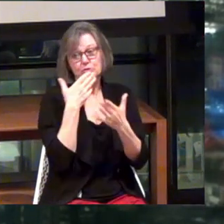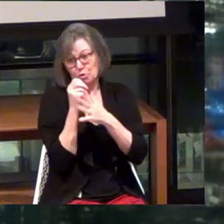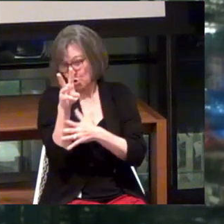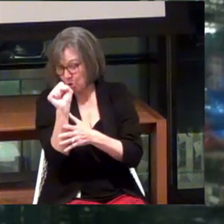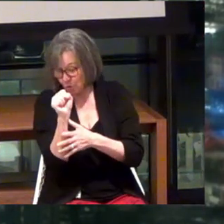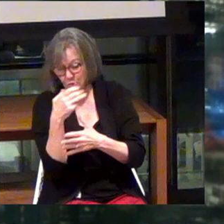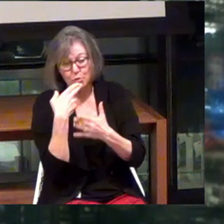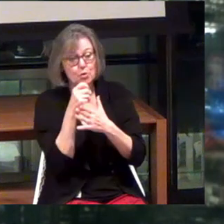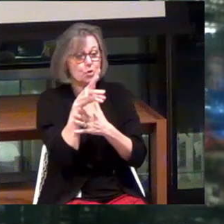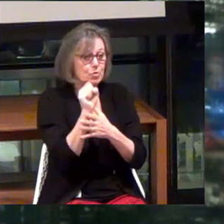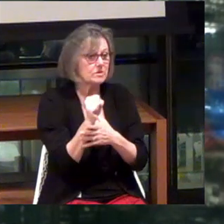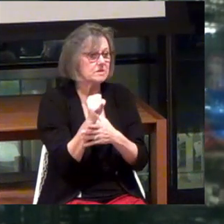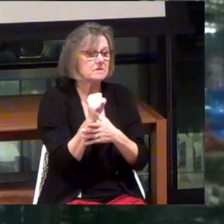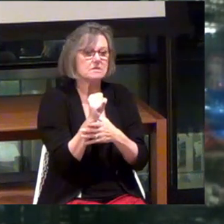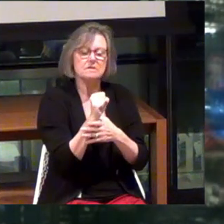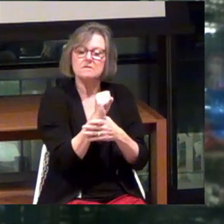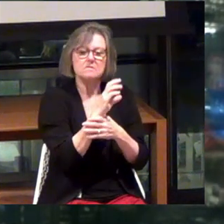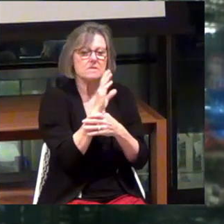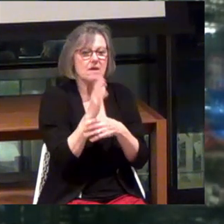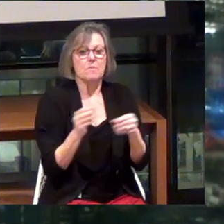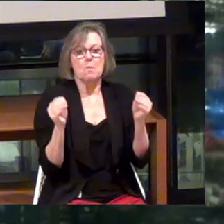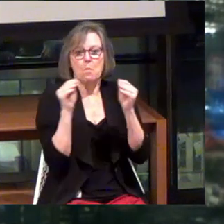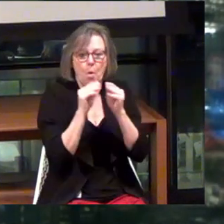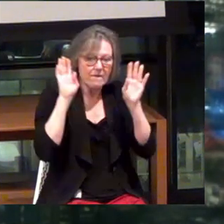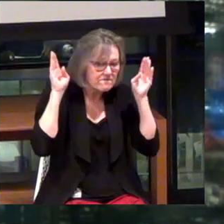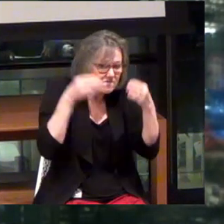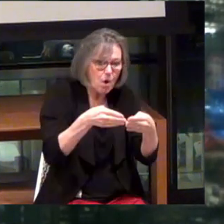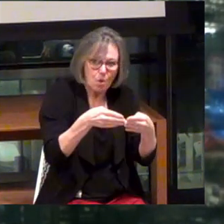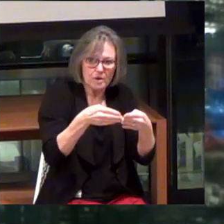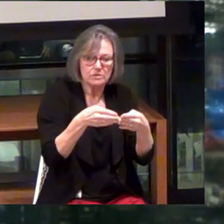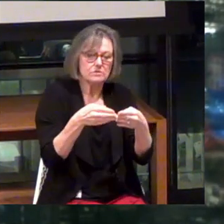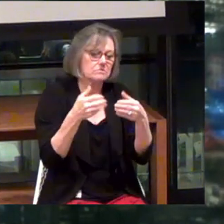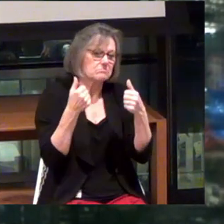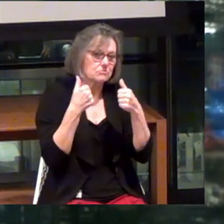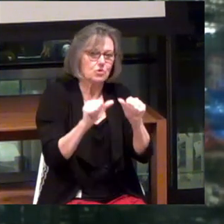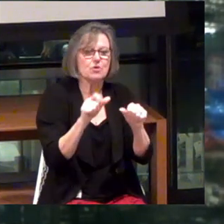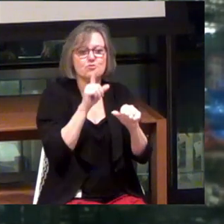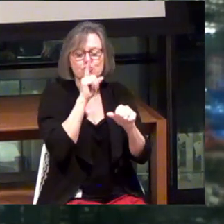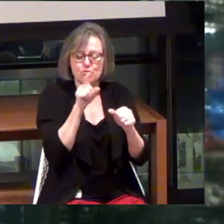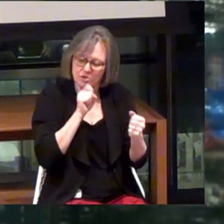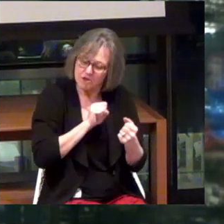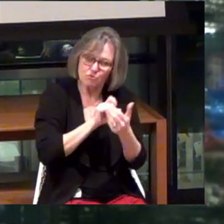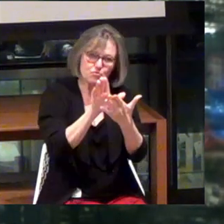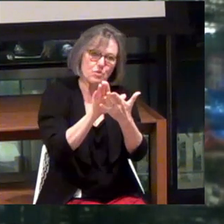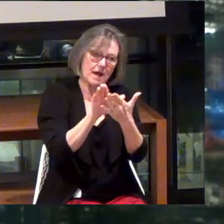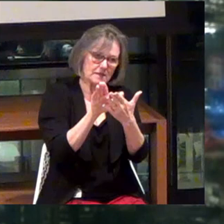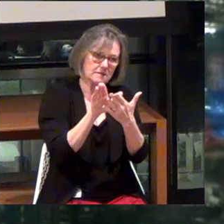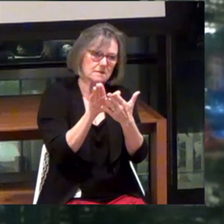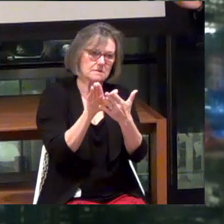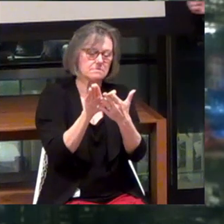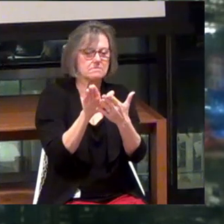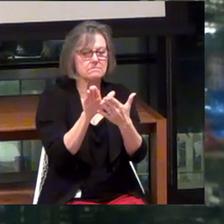The good news is that there's never been more focus on trying to truly address the needs